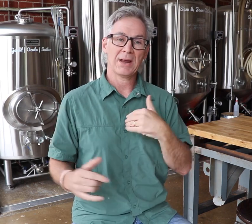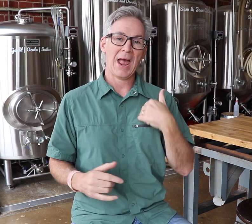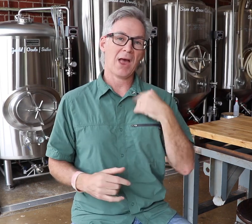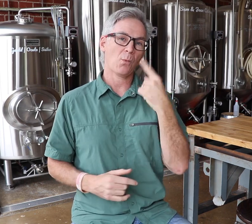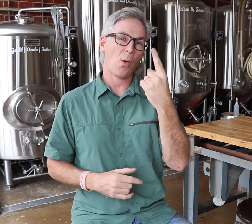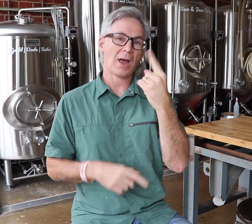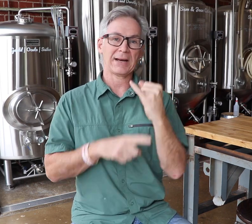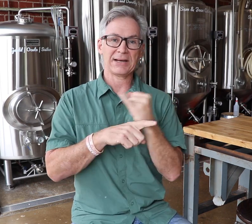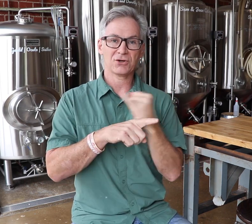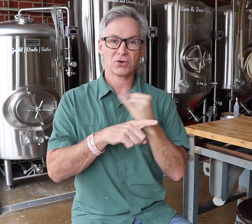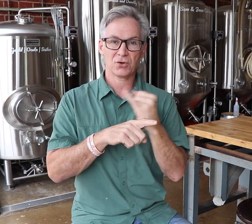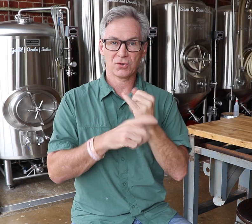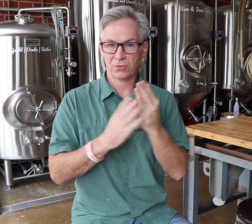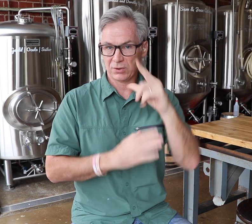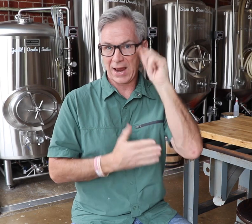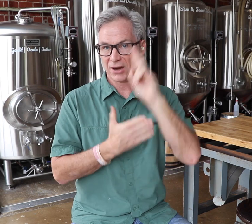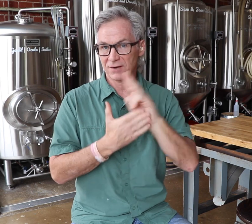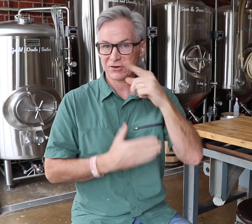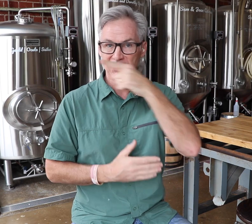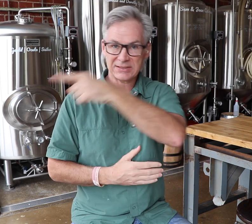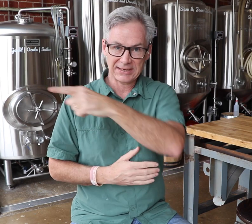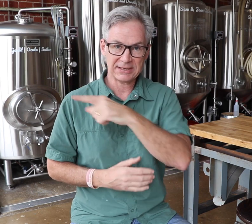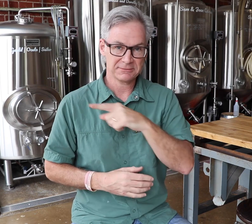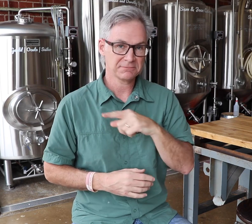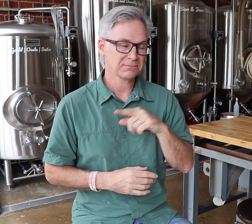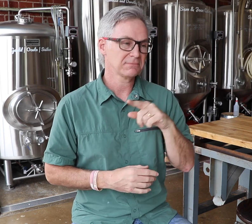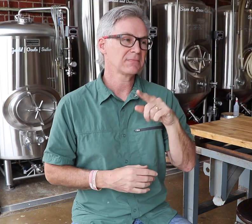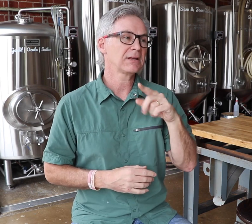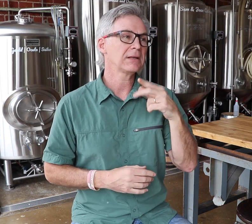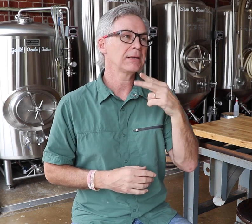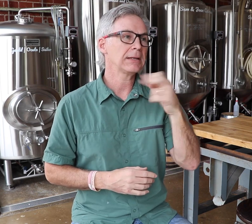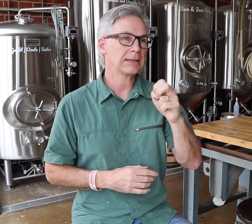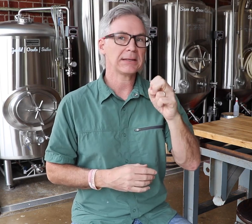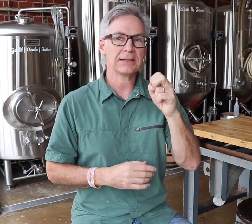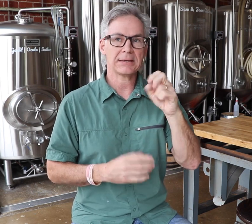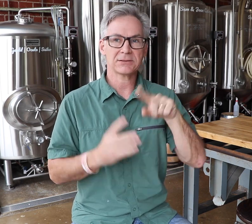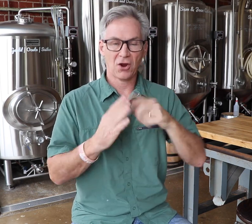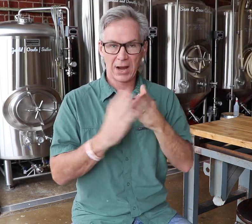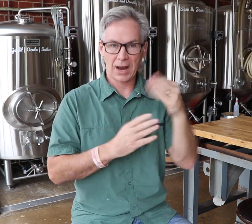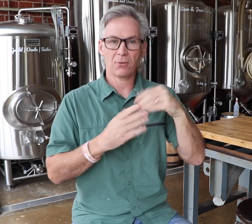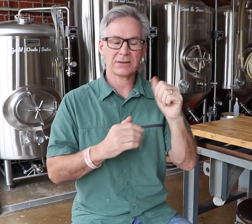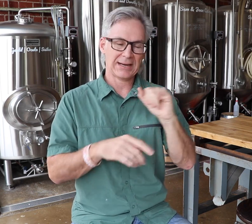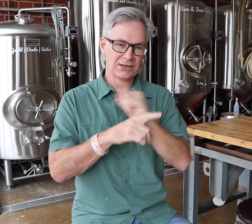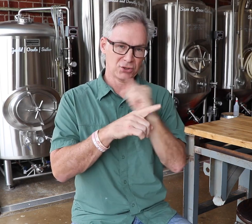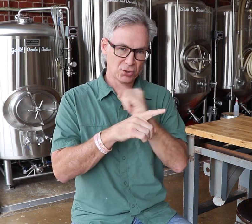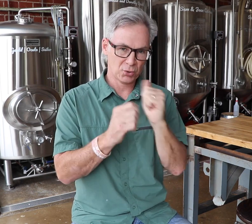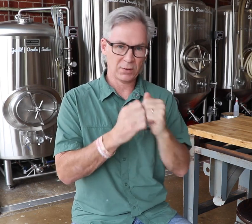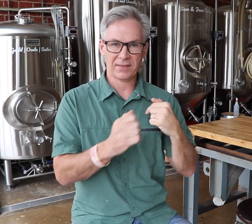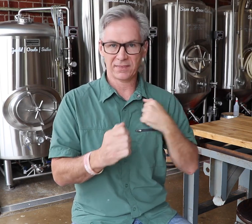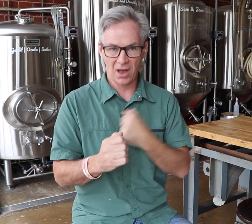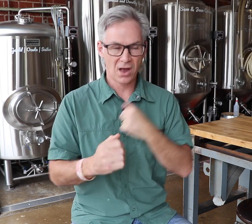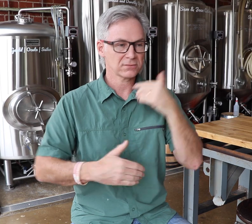We had an intern from Gallaudet University who started out as an intern.